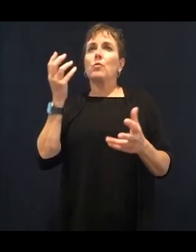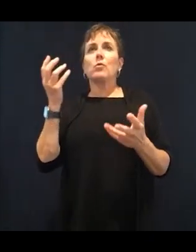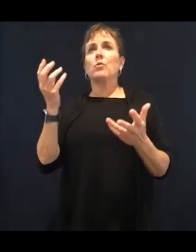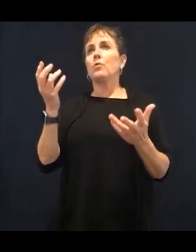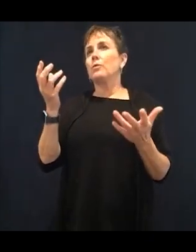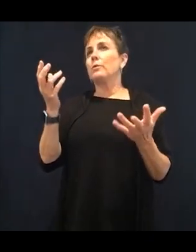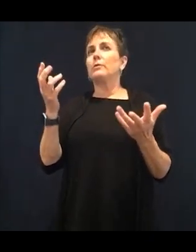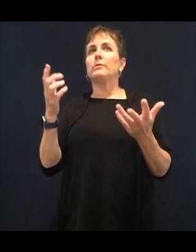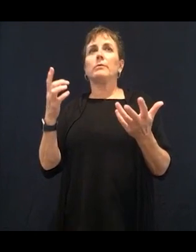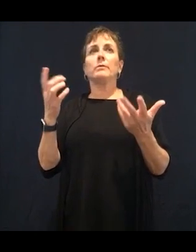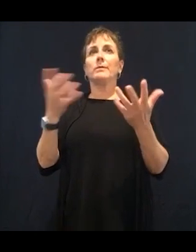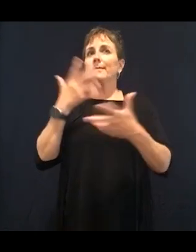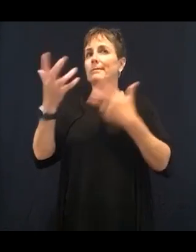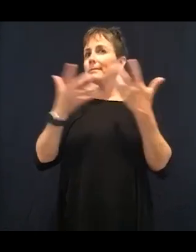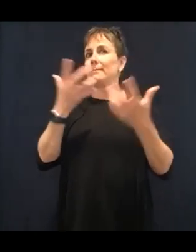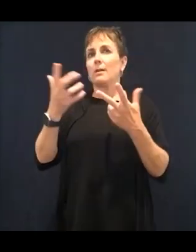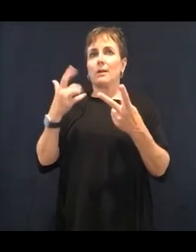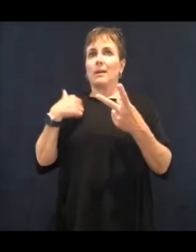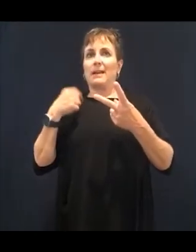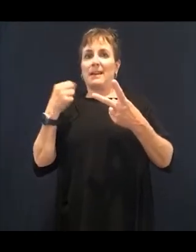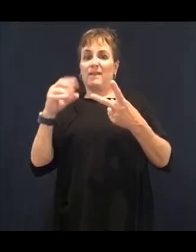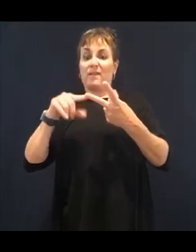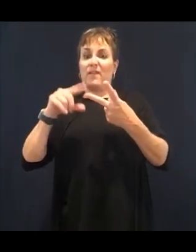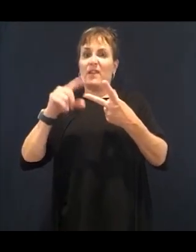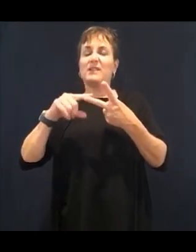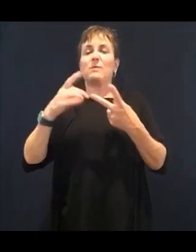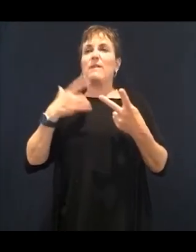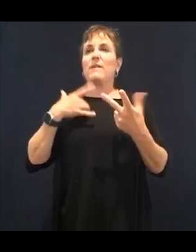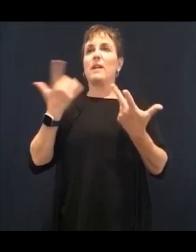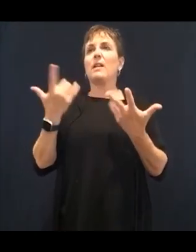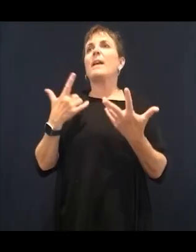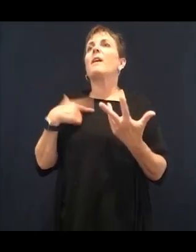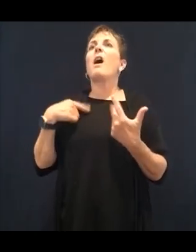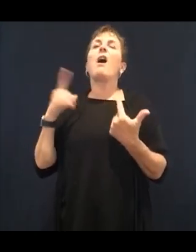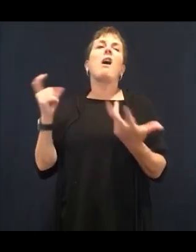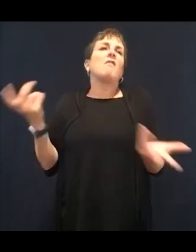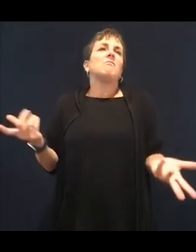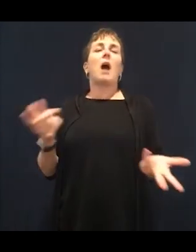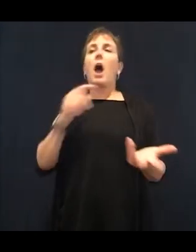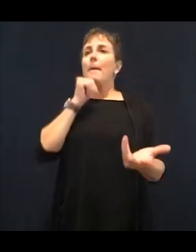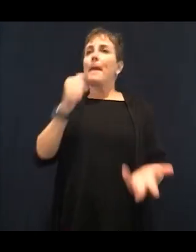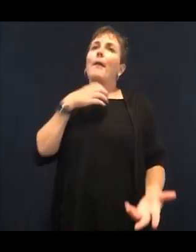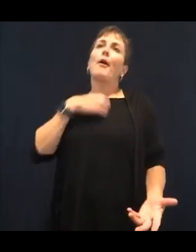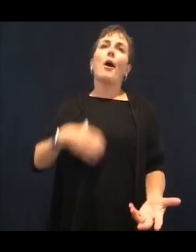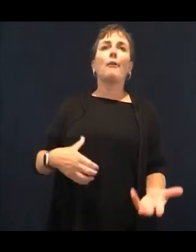and we want to be making powerful choices for ourself with feeling